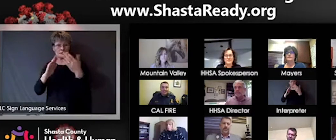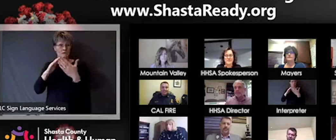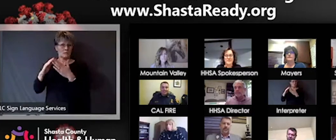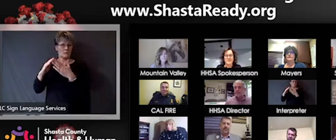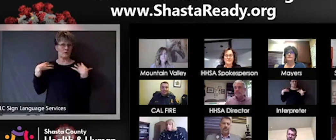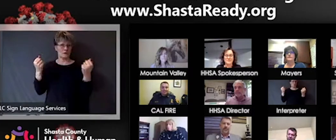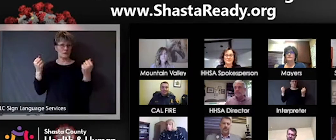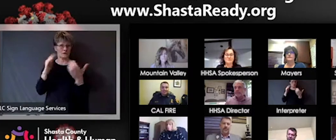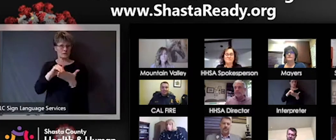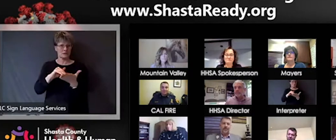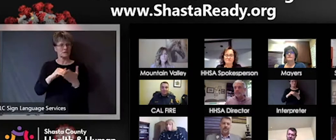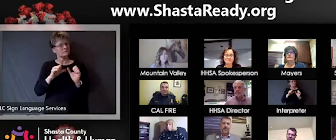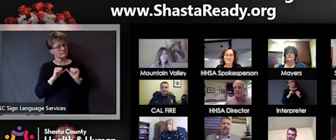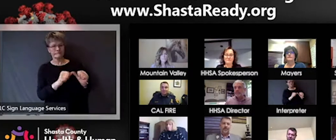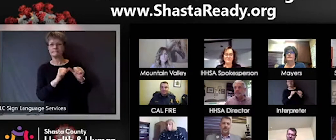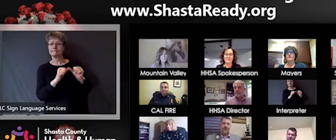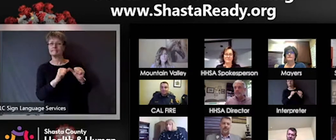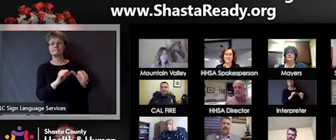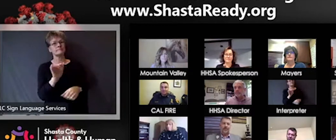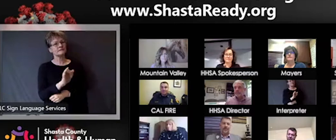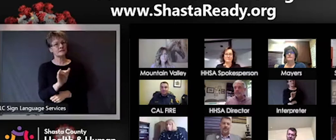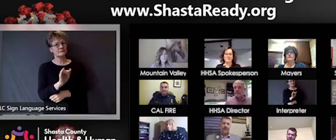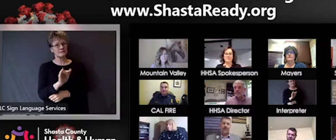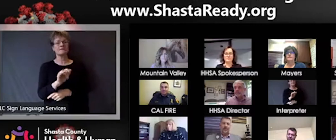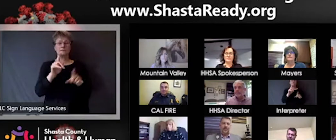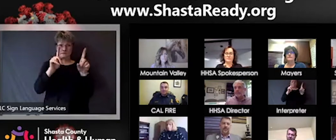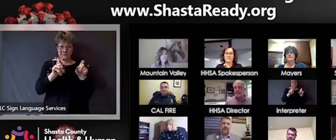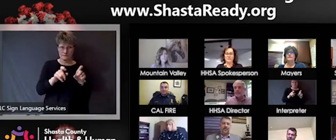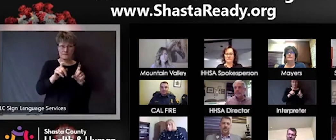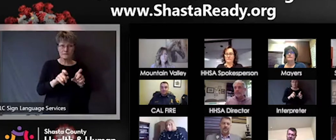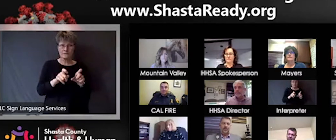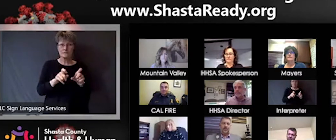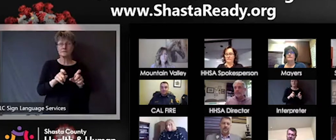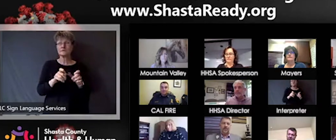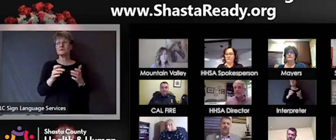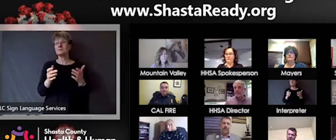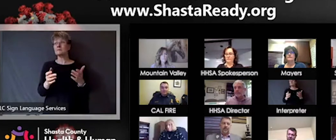regular thing. I just say as far as the testing goes it's still taking anywhere